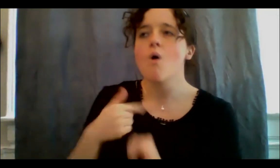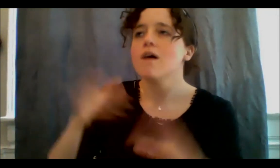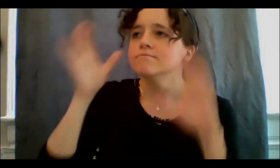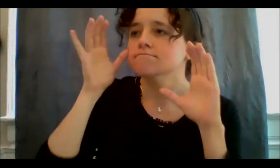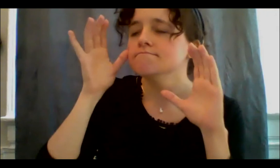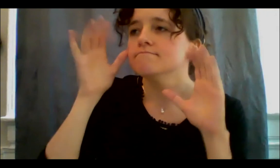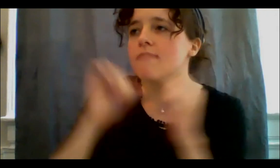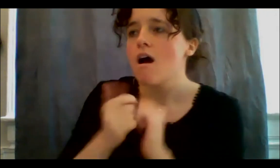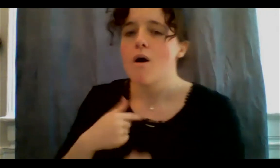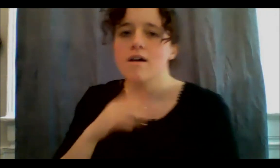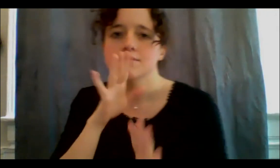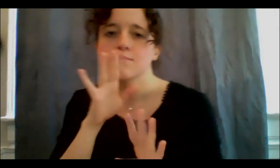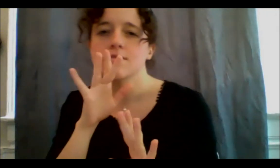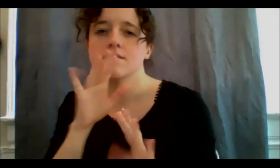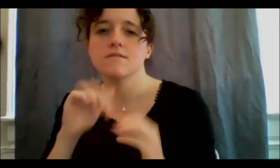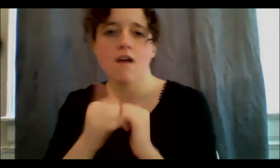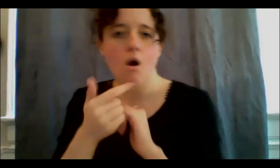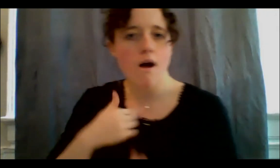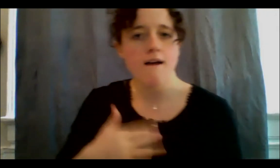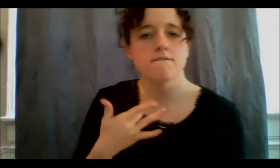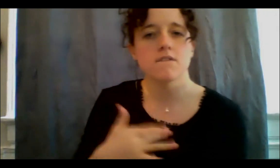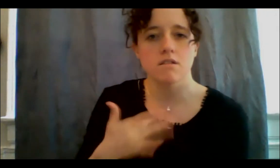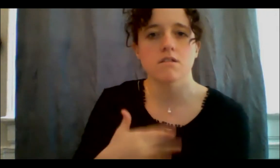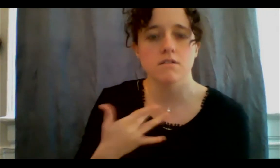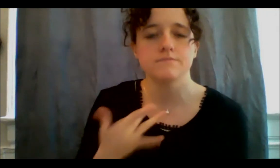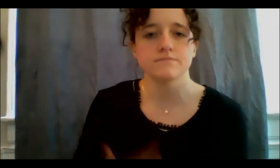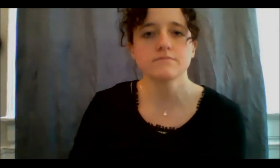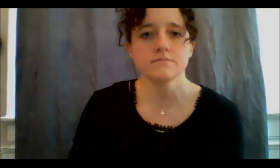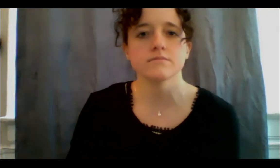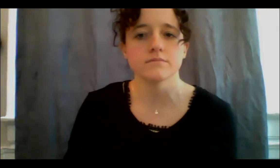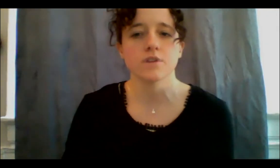I'm going to feel and experience the world. So each day I wanna do that to